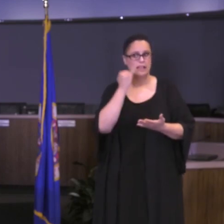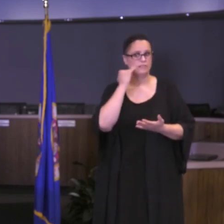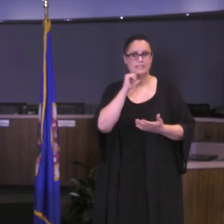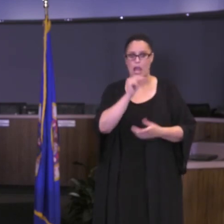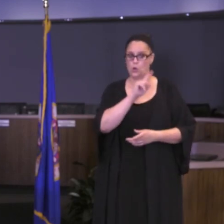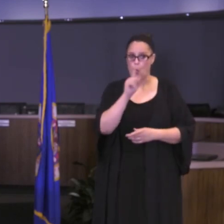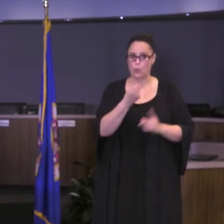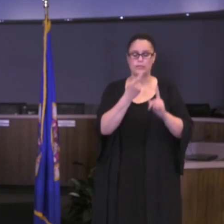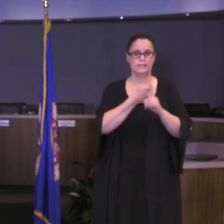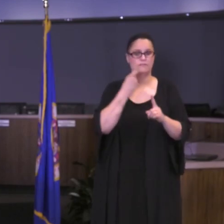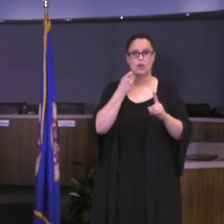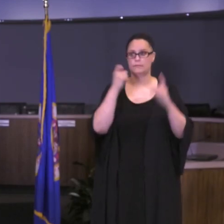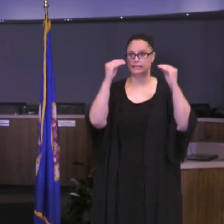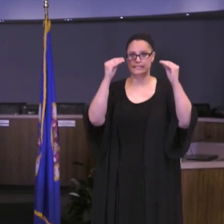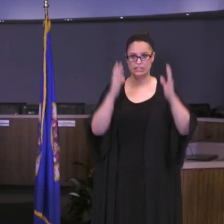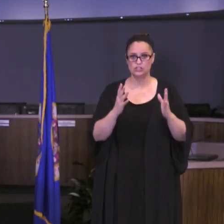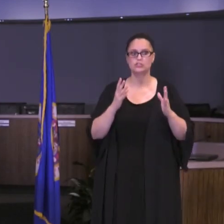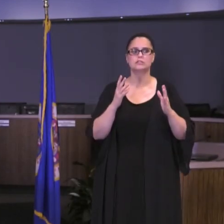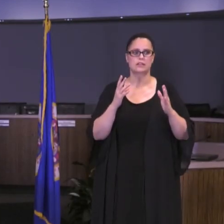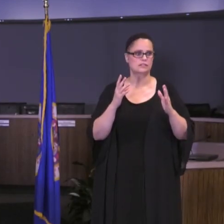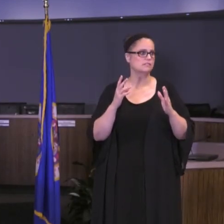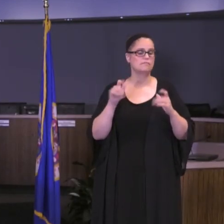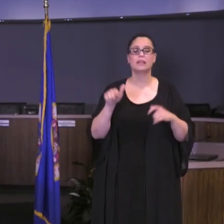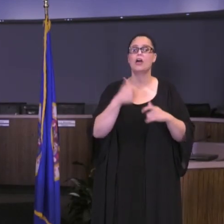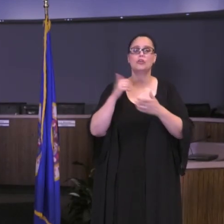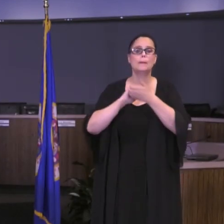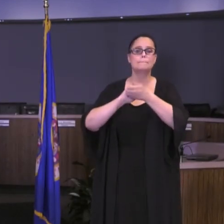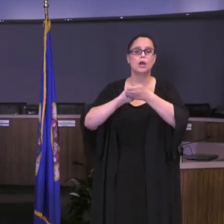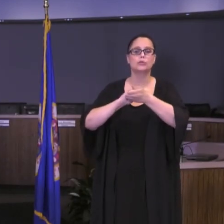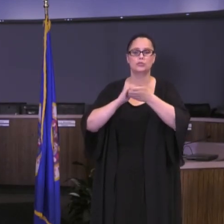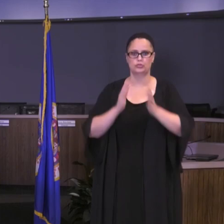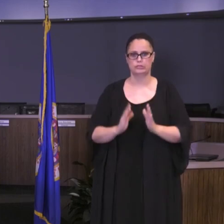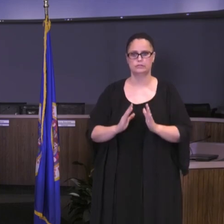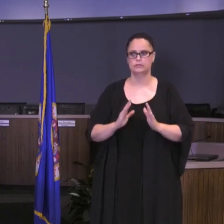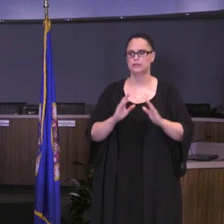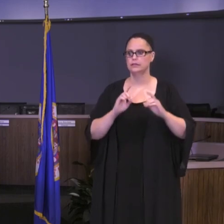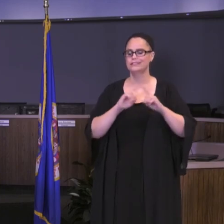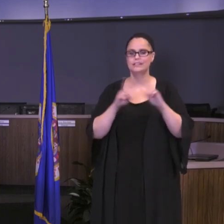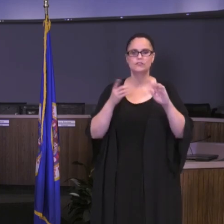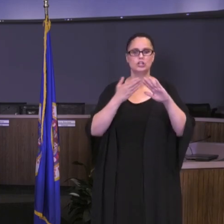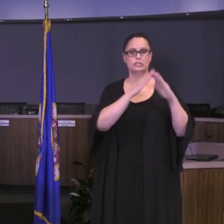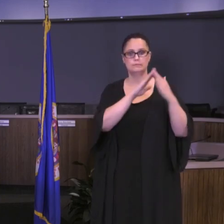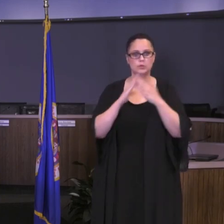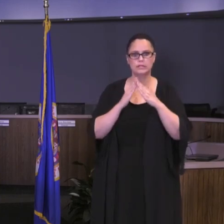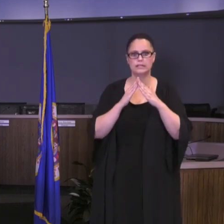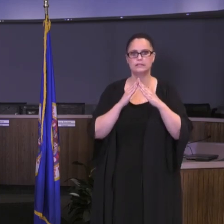from some of the partners that I mentioned. It is from some of the different communities that we were able to put together in a